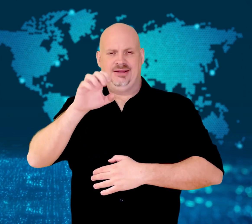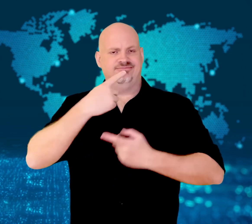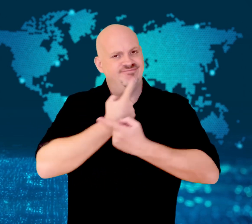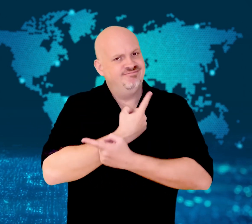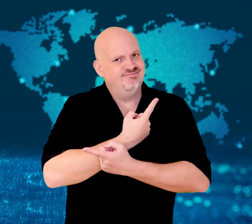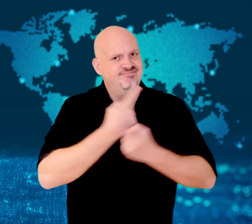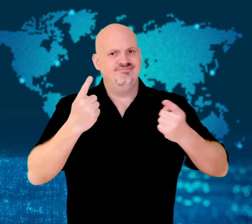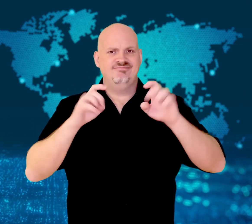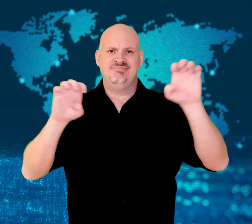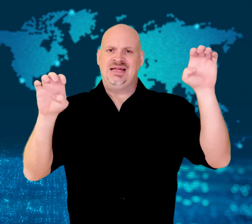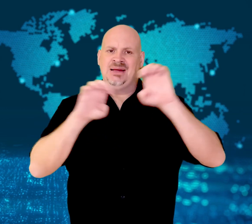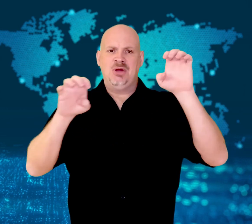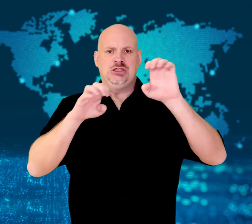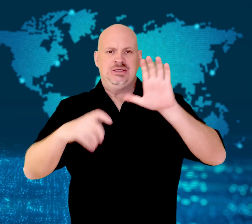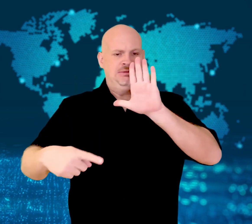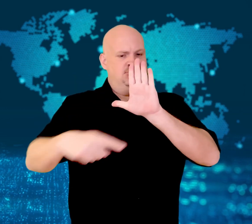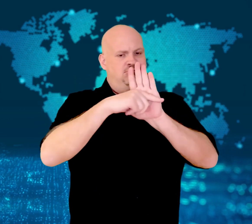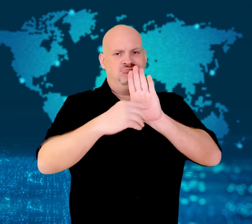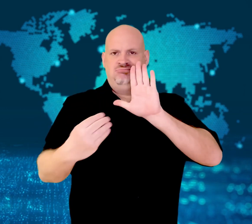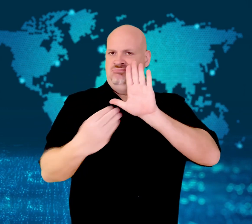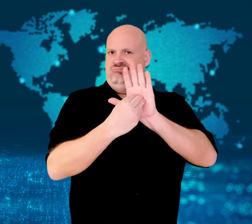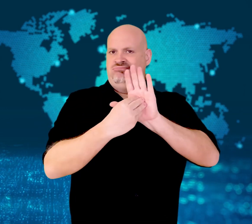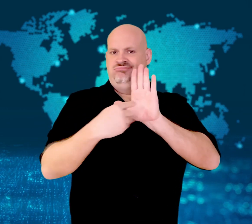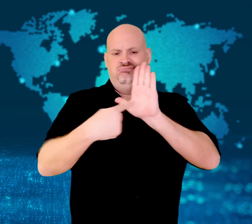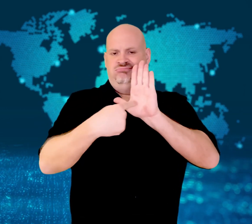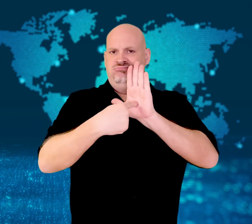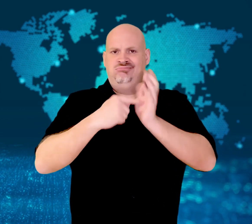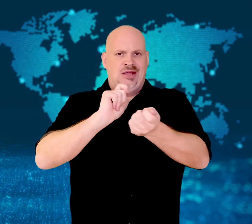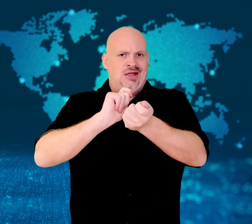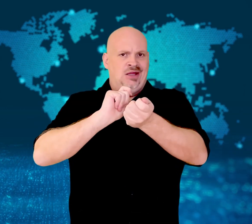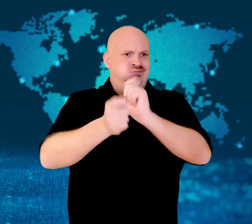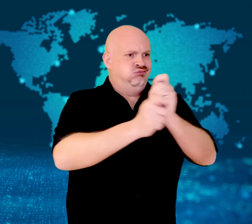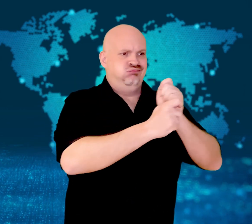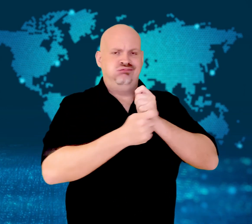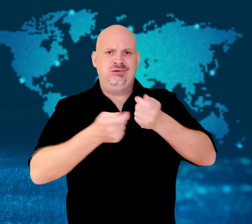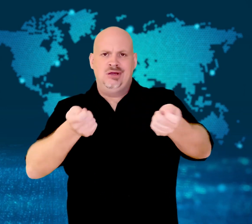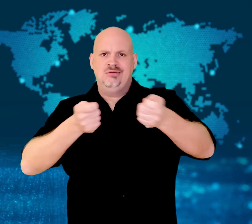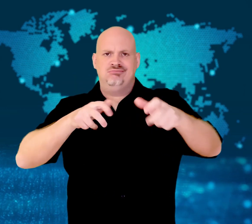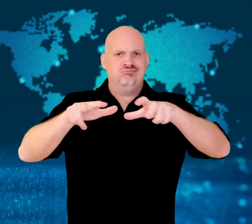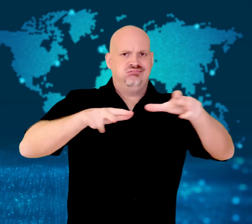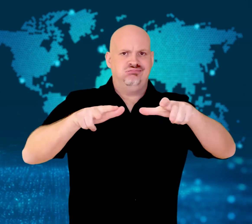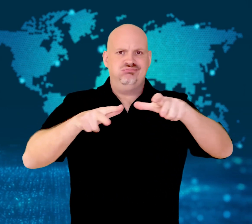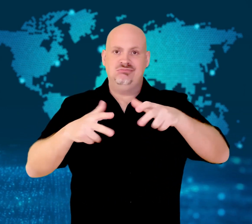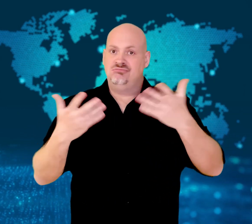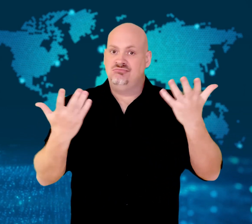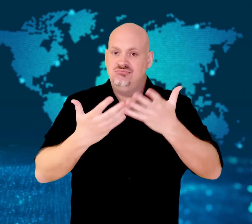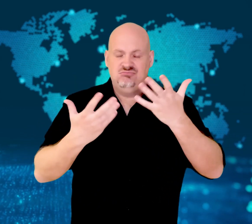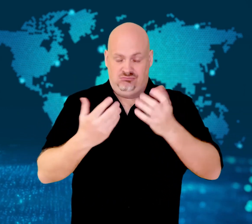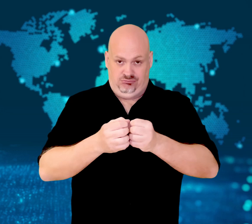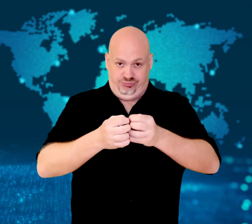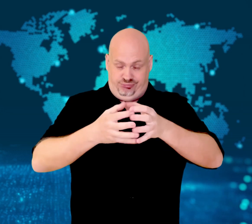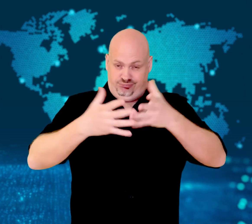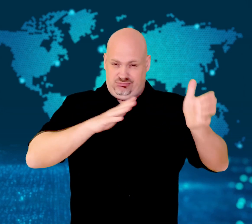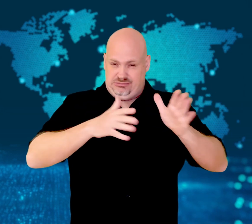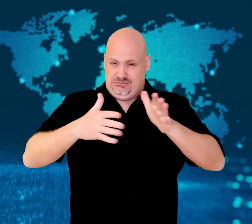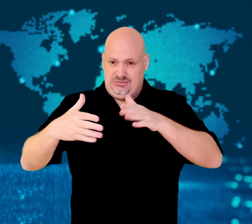They will suspend some constitutional protections for a time.